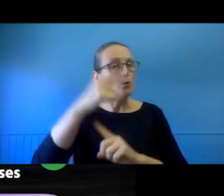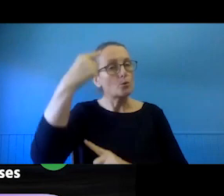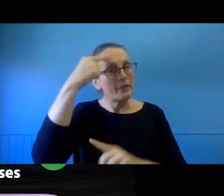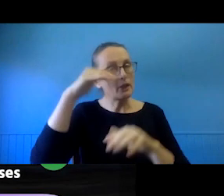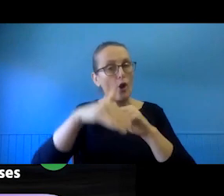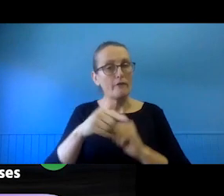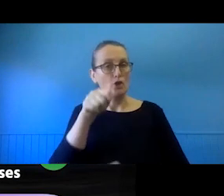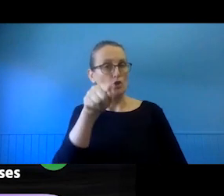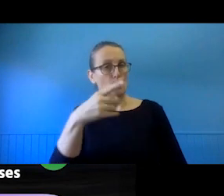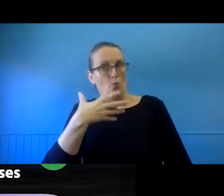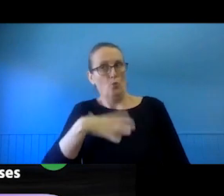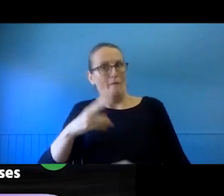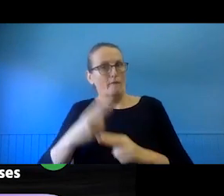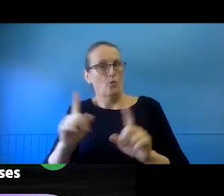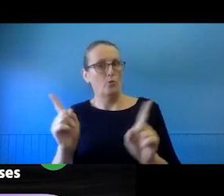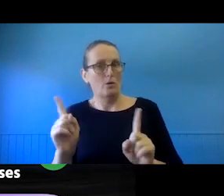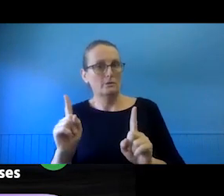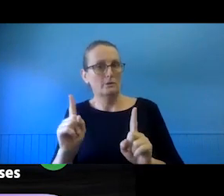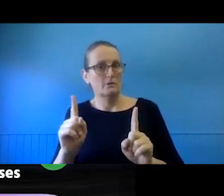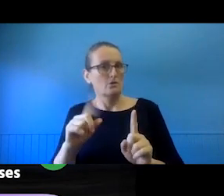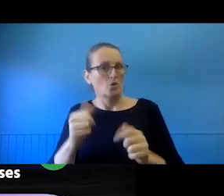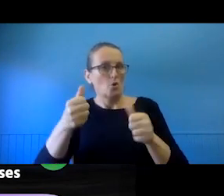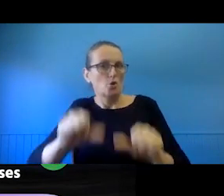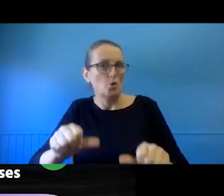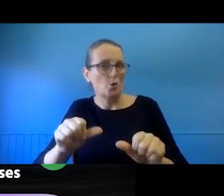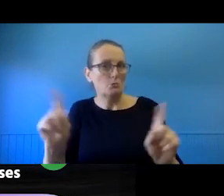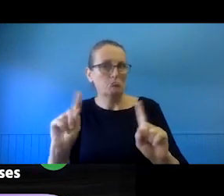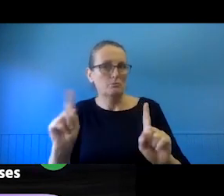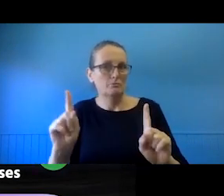intended uses that you want to make. Because how people talk about the